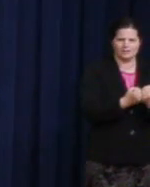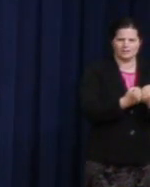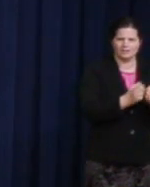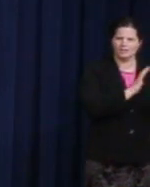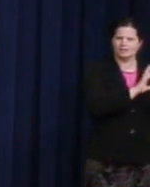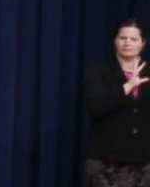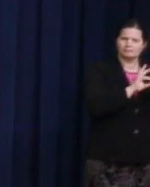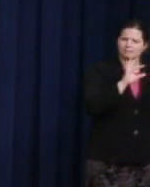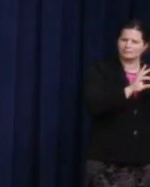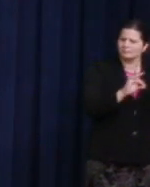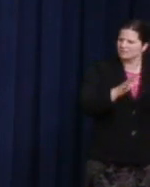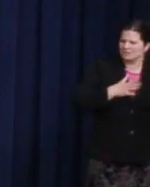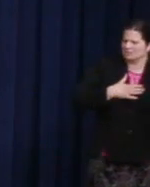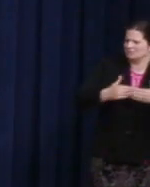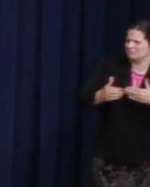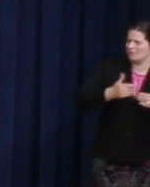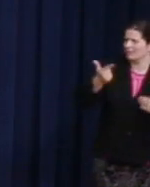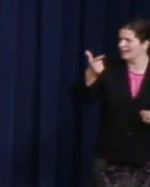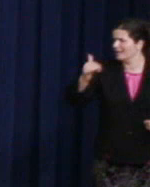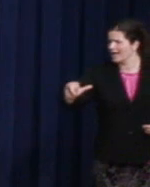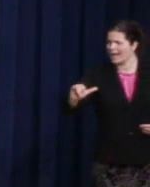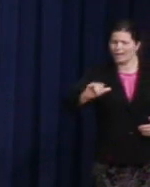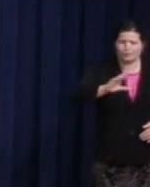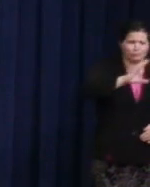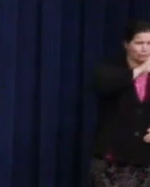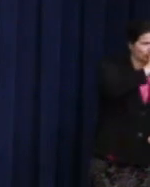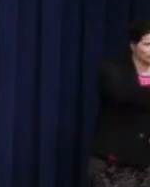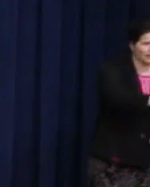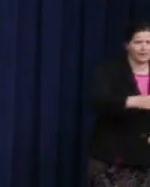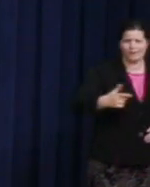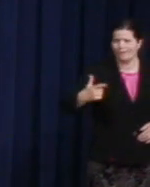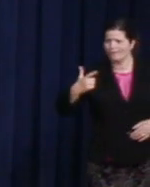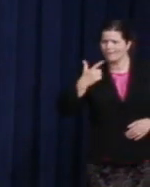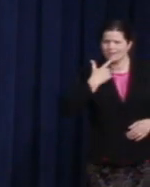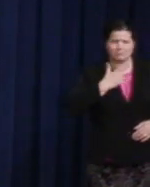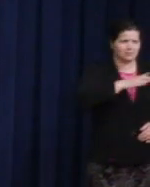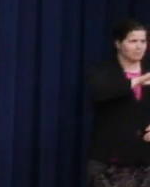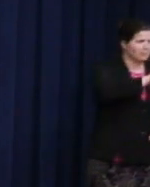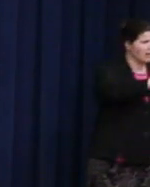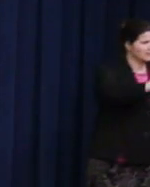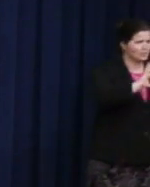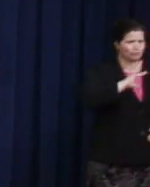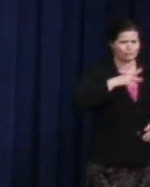is gay or straight, lesbian, bi-sexual, or transgender.